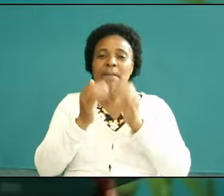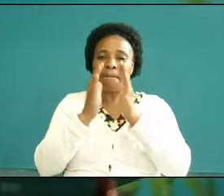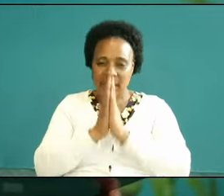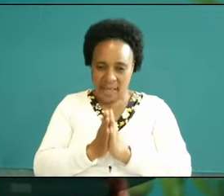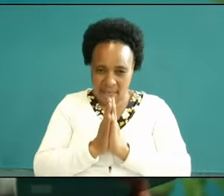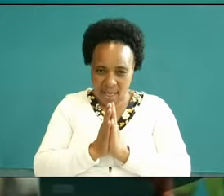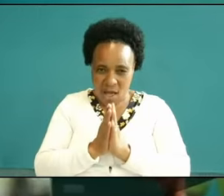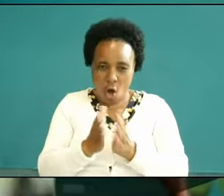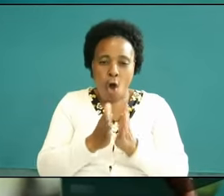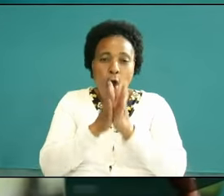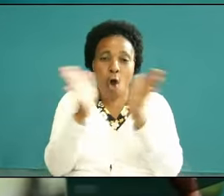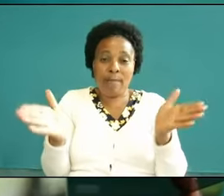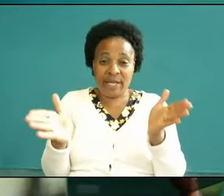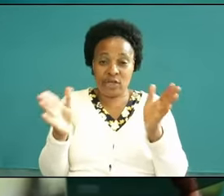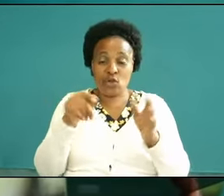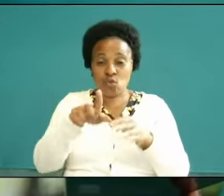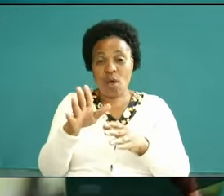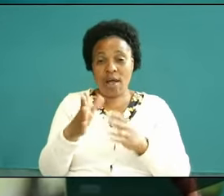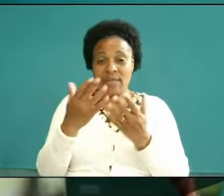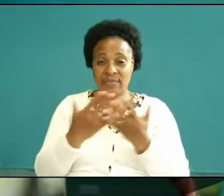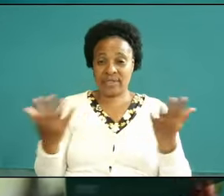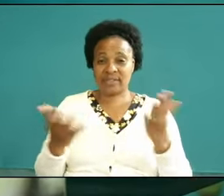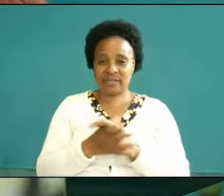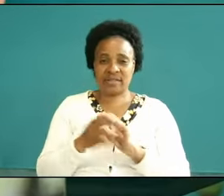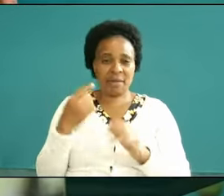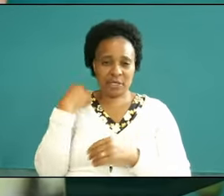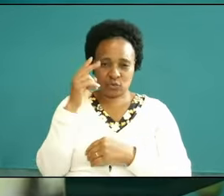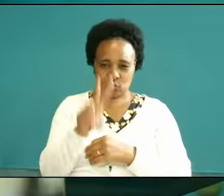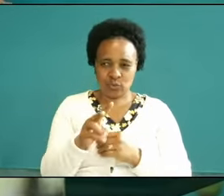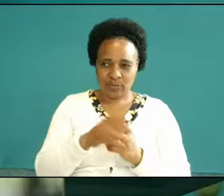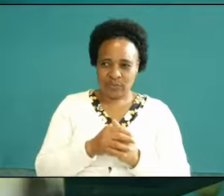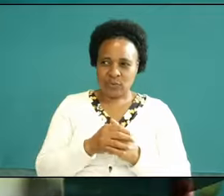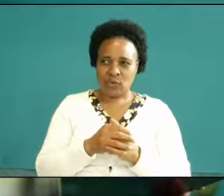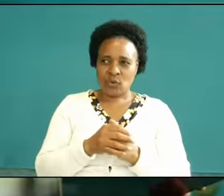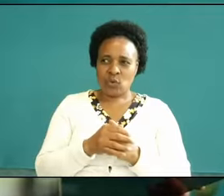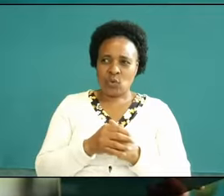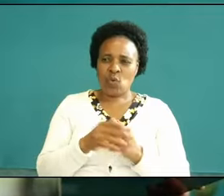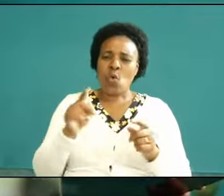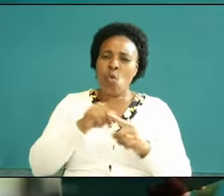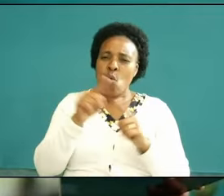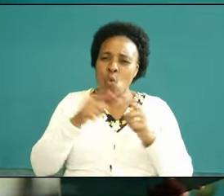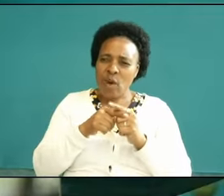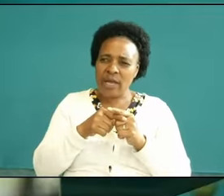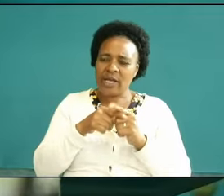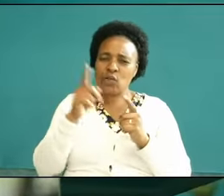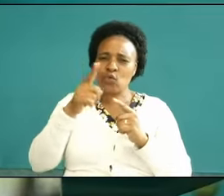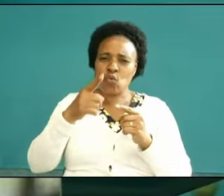prayer life Hallelujah somebody number two when you get the when you get to the spirit